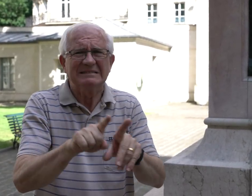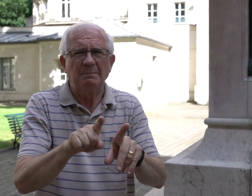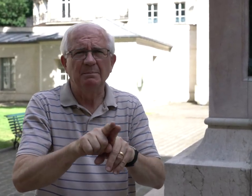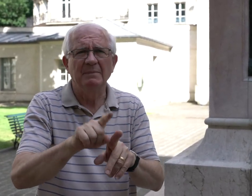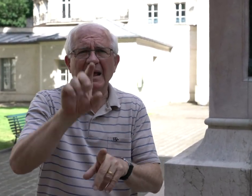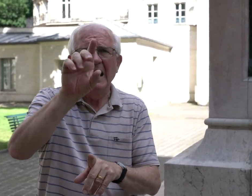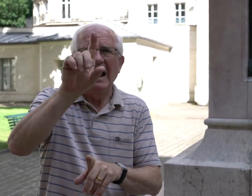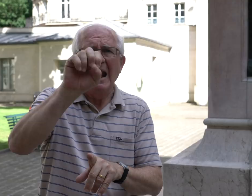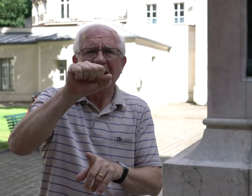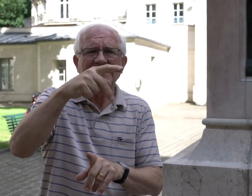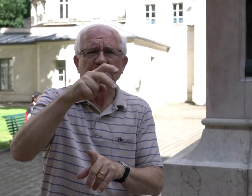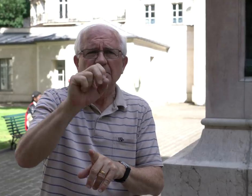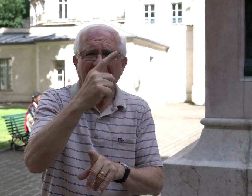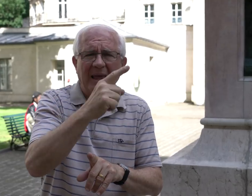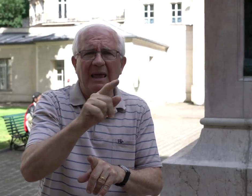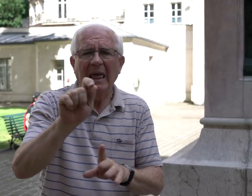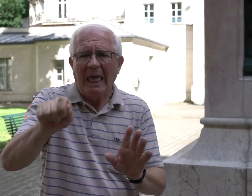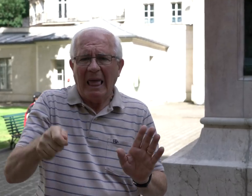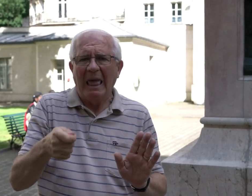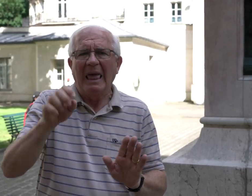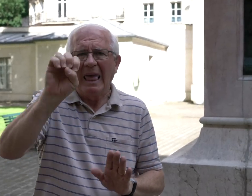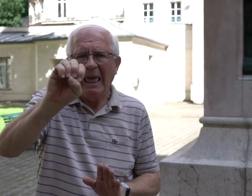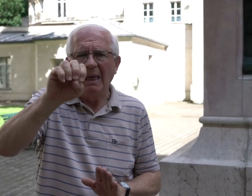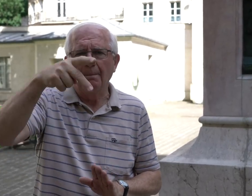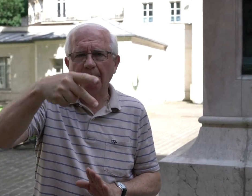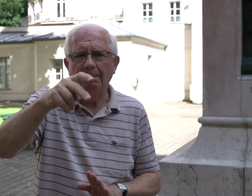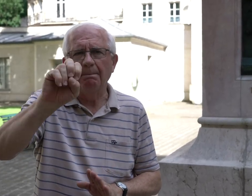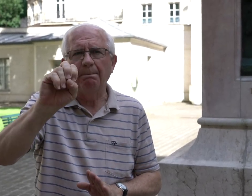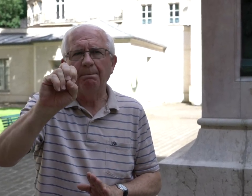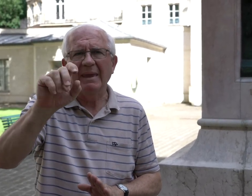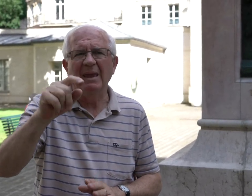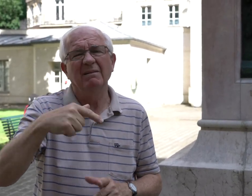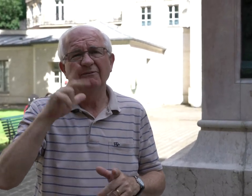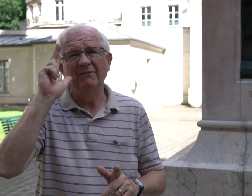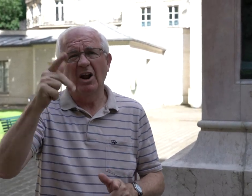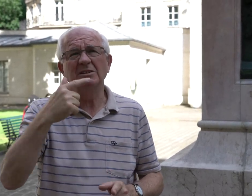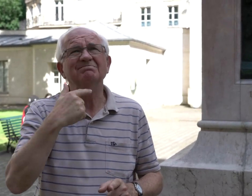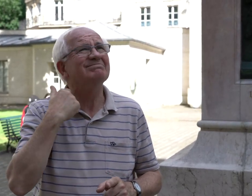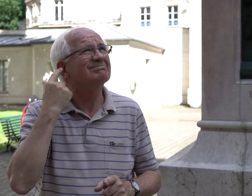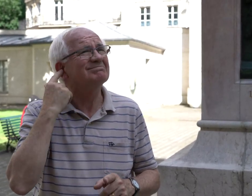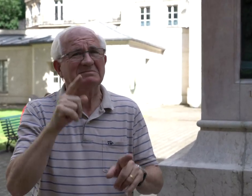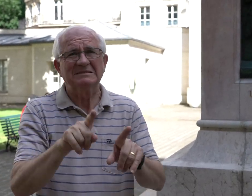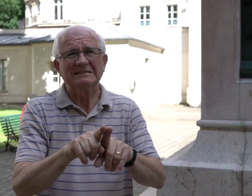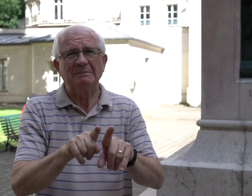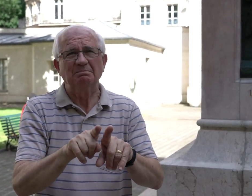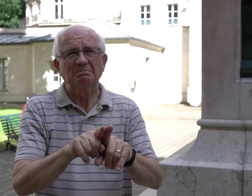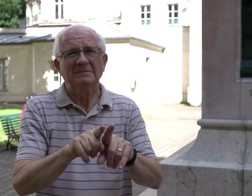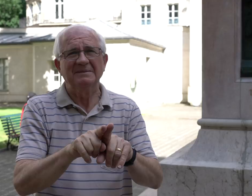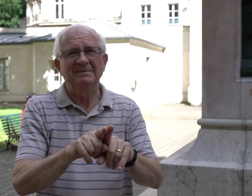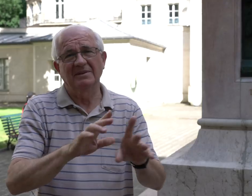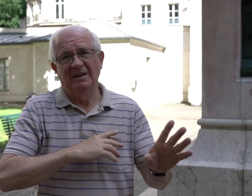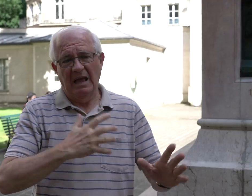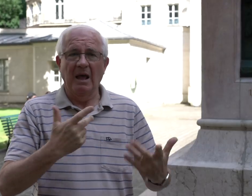When you speak, it sounds like Épée. When you translated that word, it's called a sword in english.